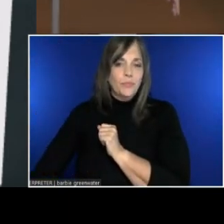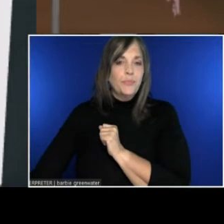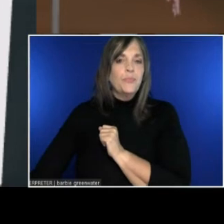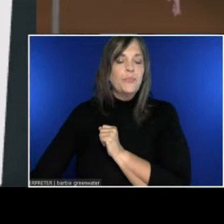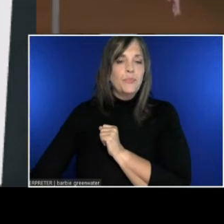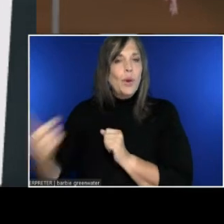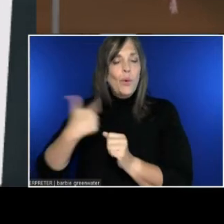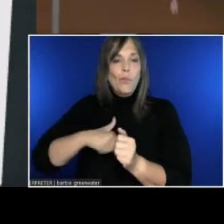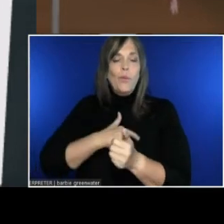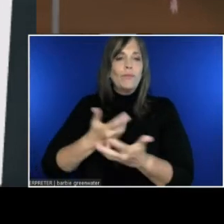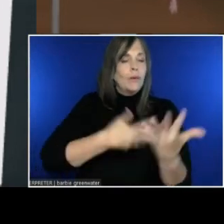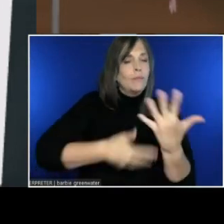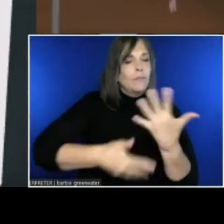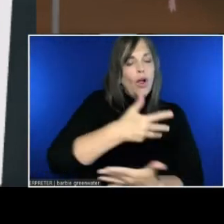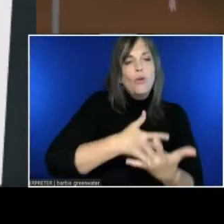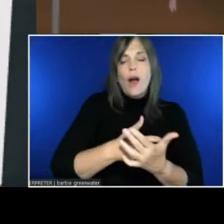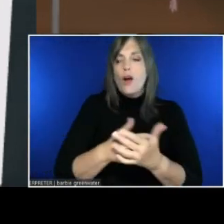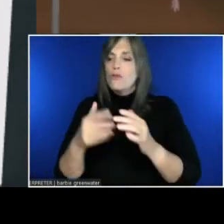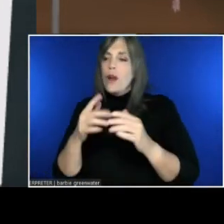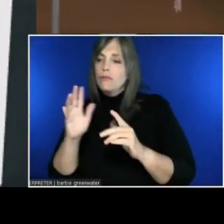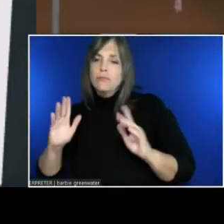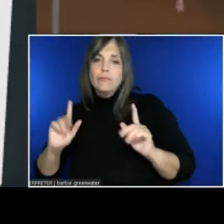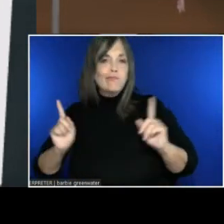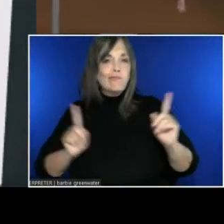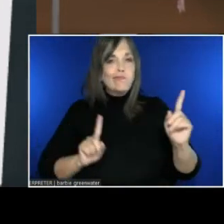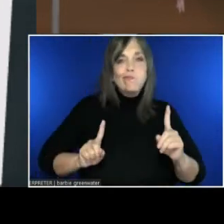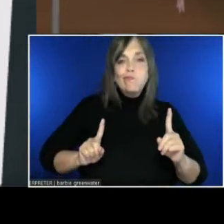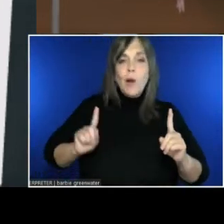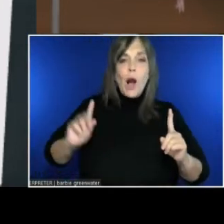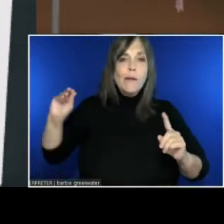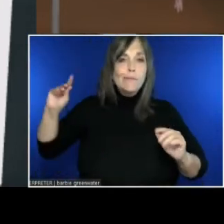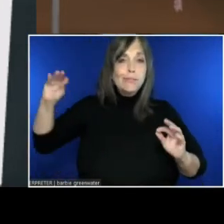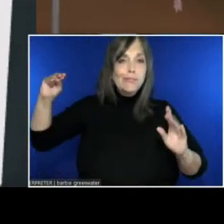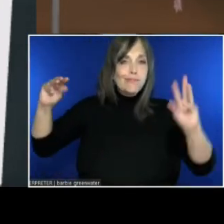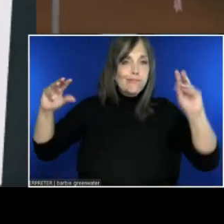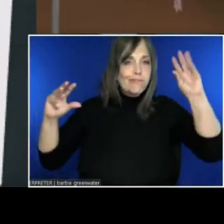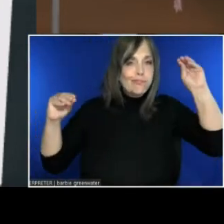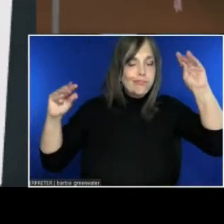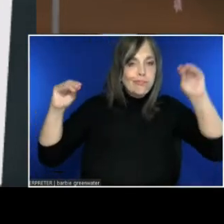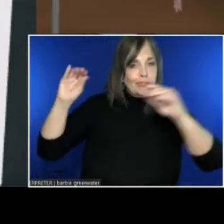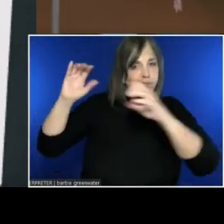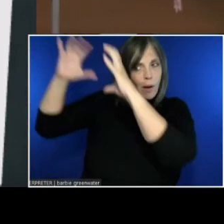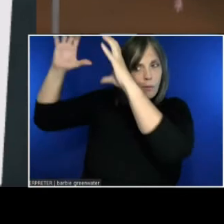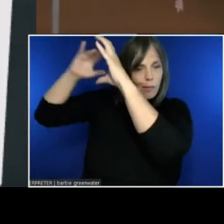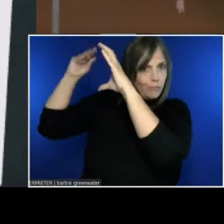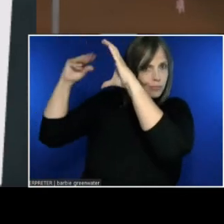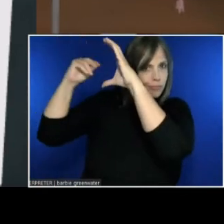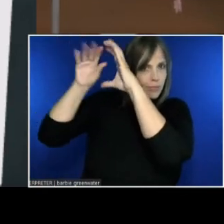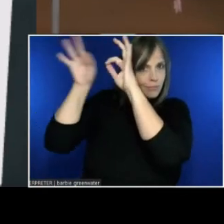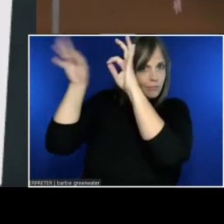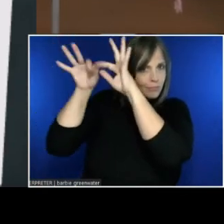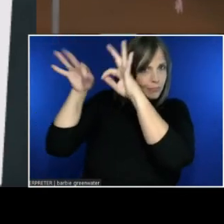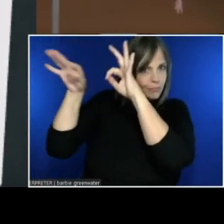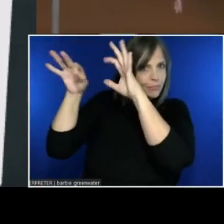There's a speech bubble that's attached to the player's head. And you can read it.